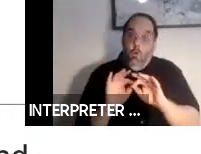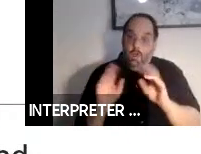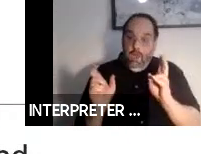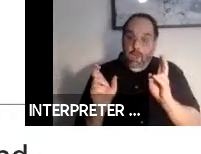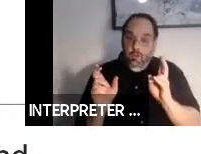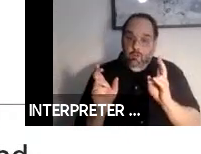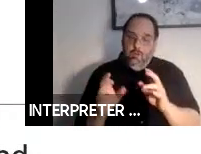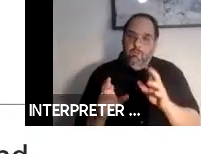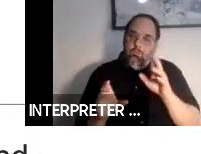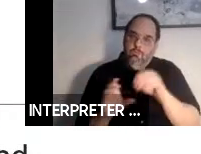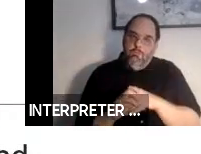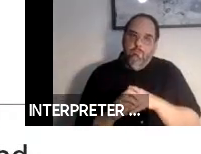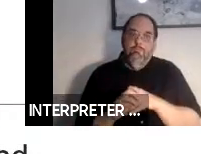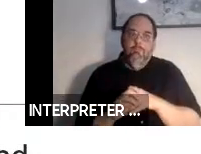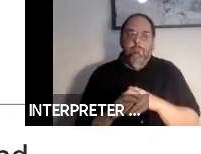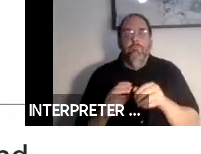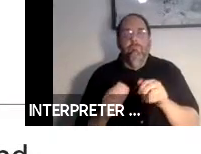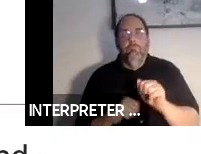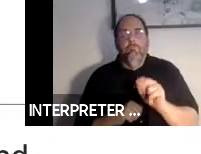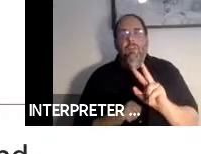an autonomous vehicle is actually getting it to come and pick you up.